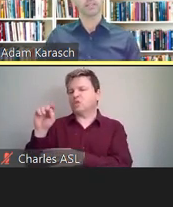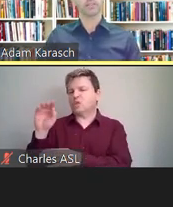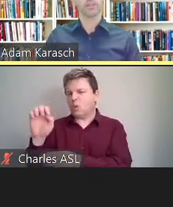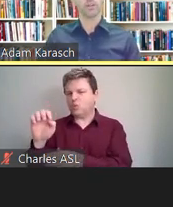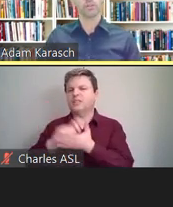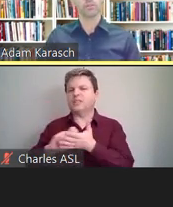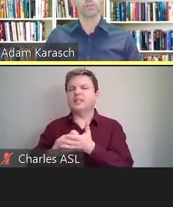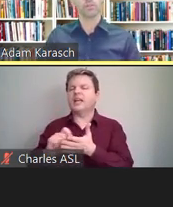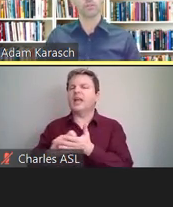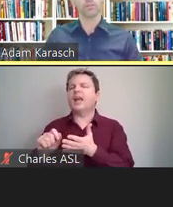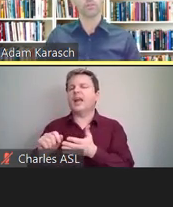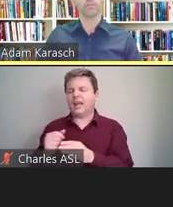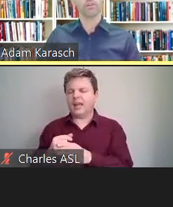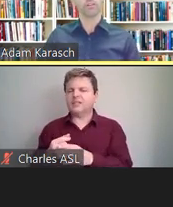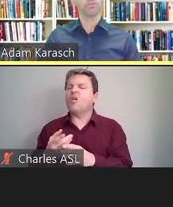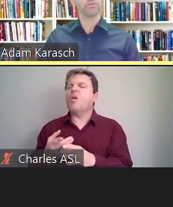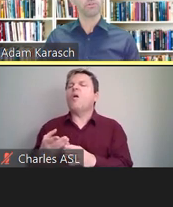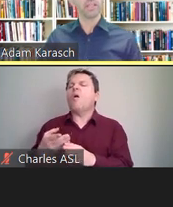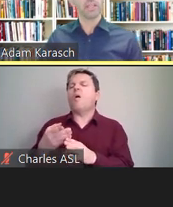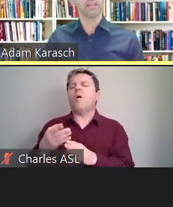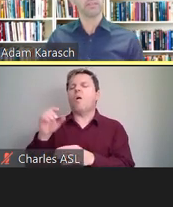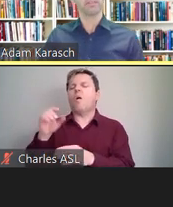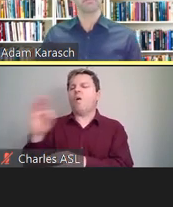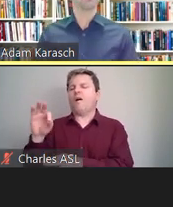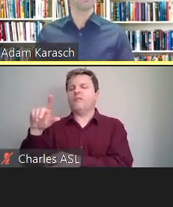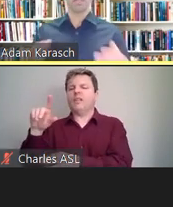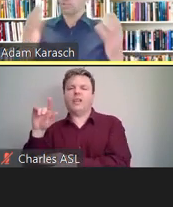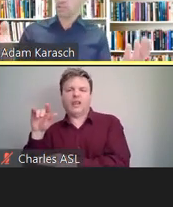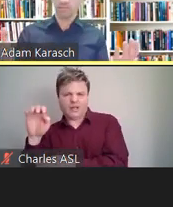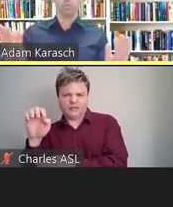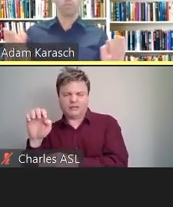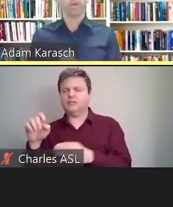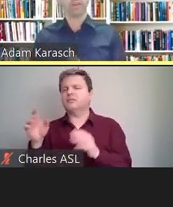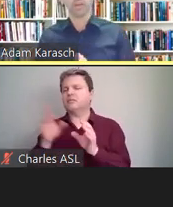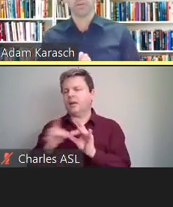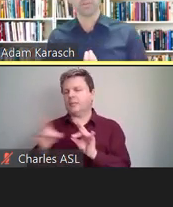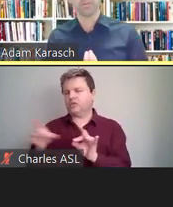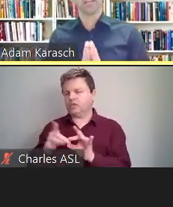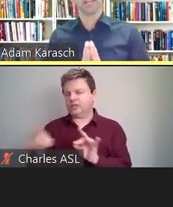So transcription is the creation of a 100% accurate